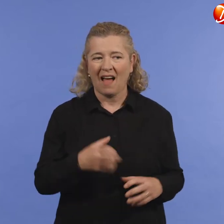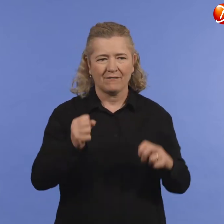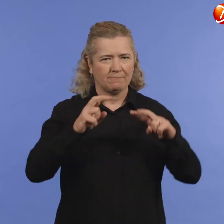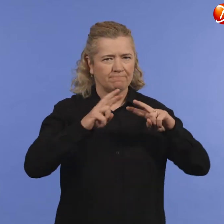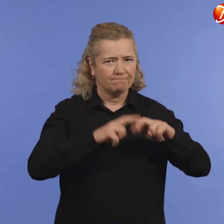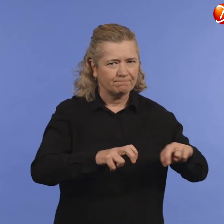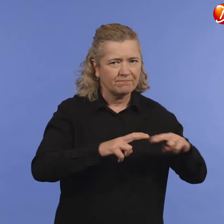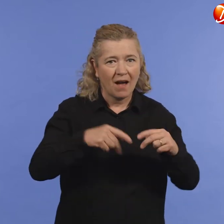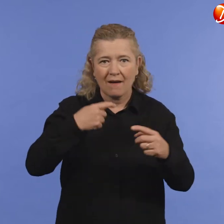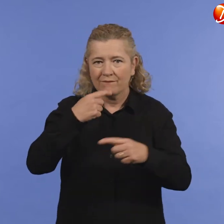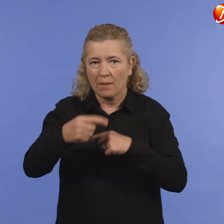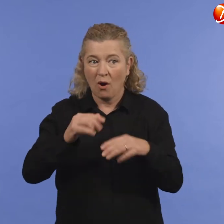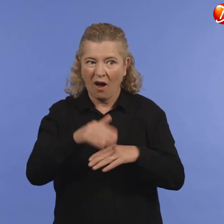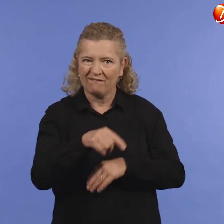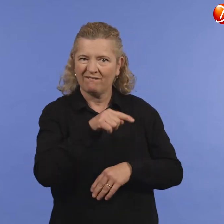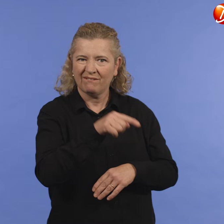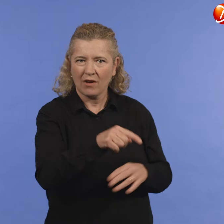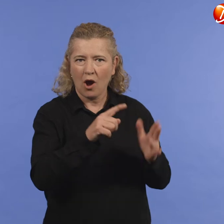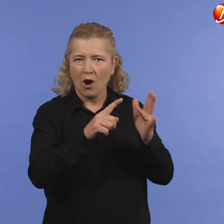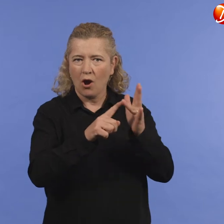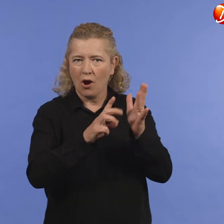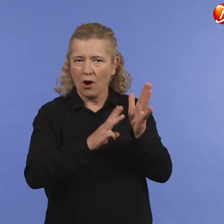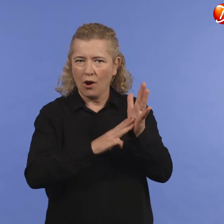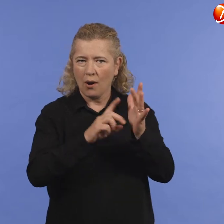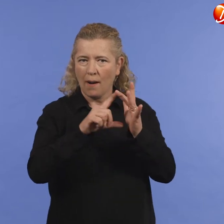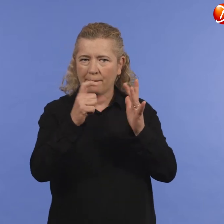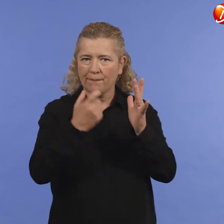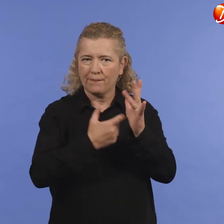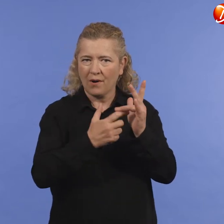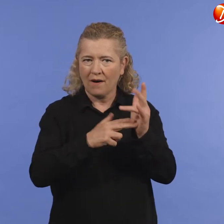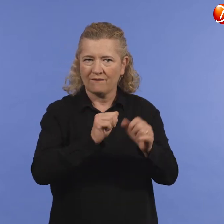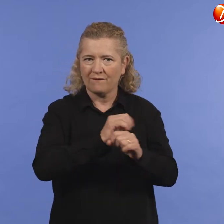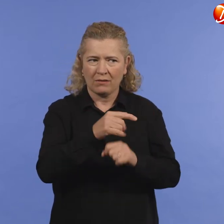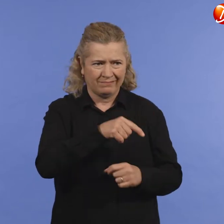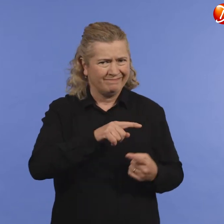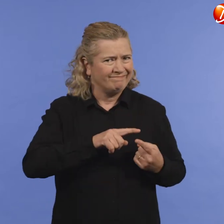Research and data to understand Omicron is still on-going